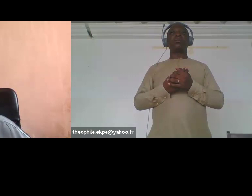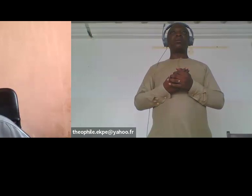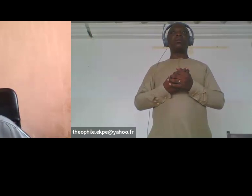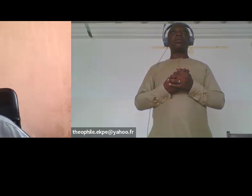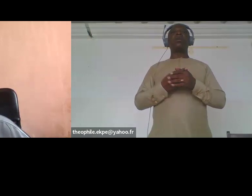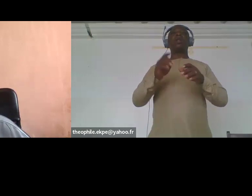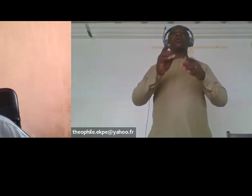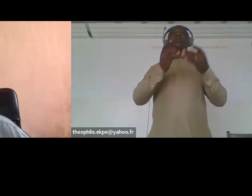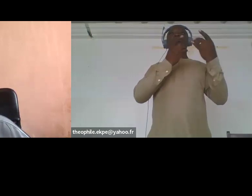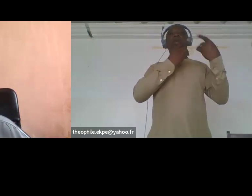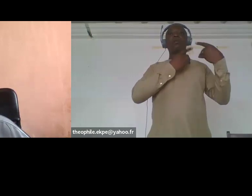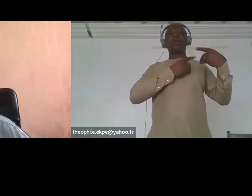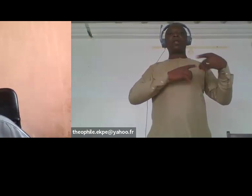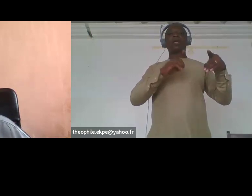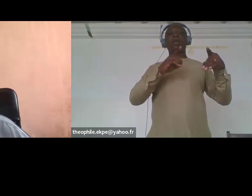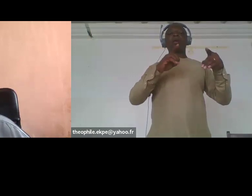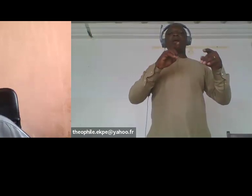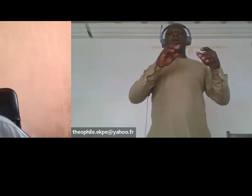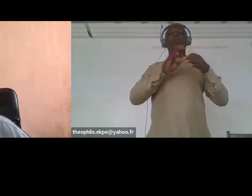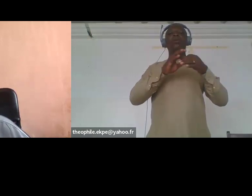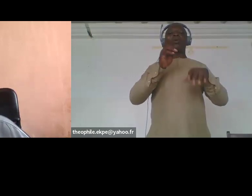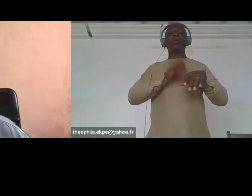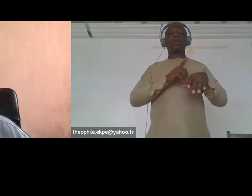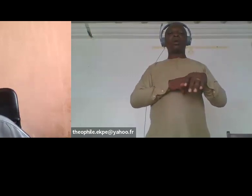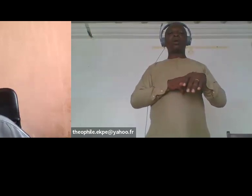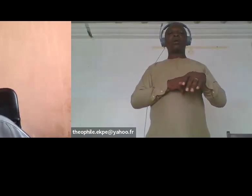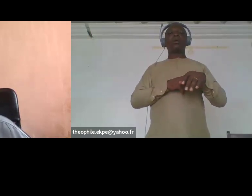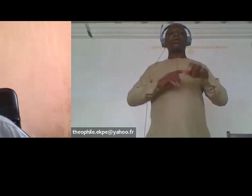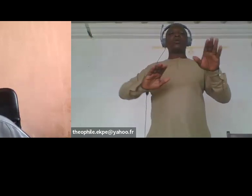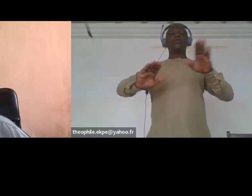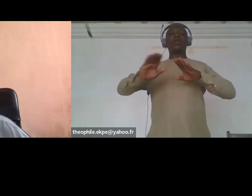disapproportionate t on marinalized groups especially women really